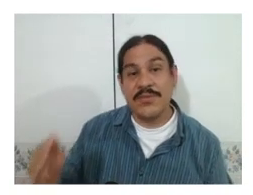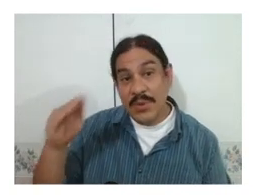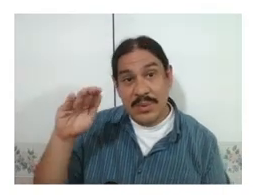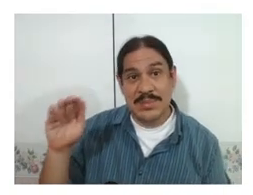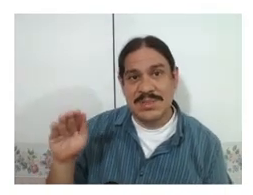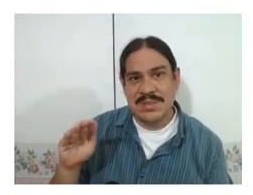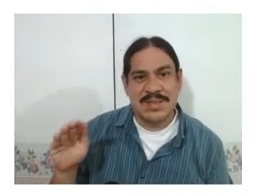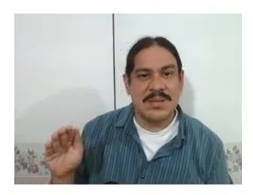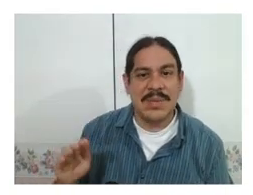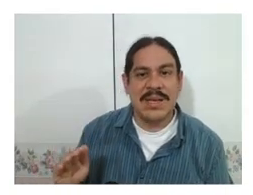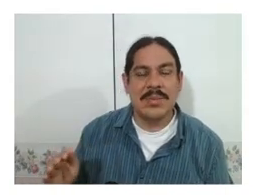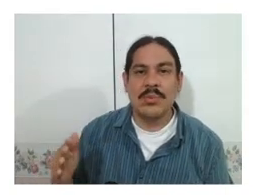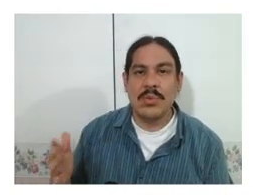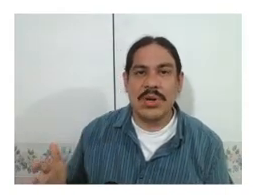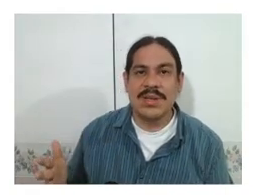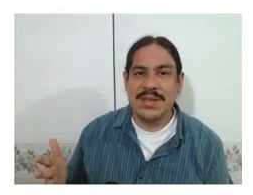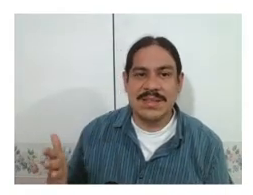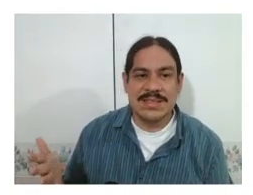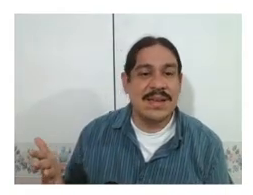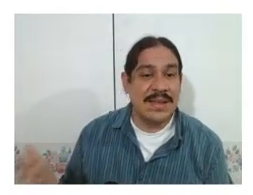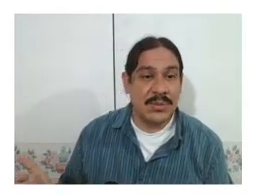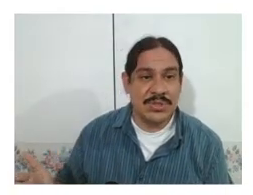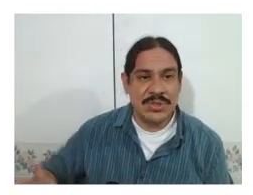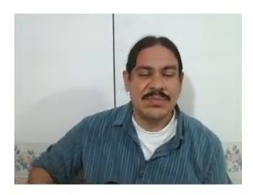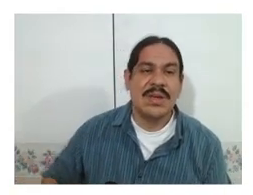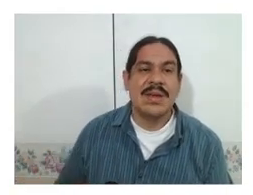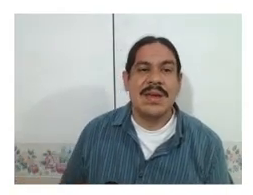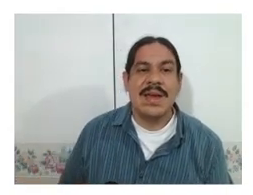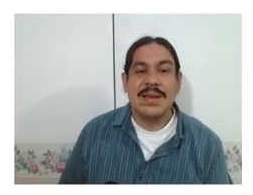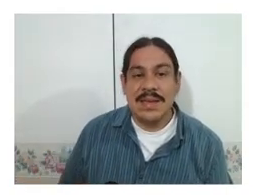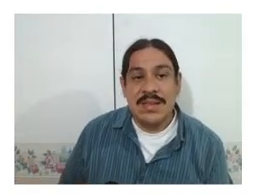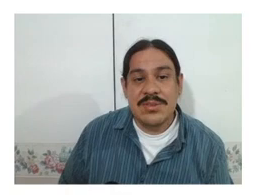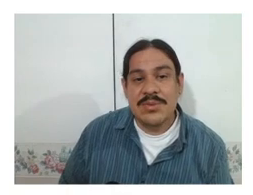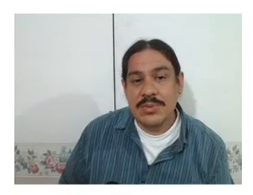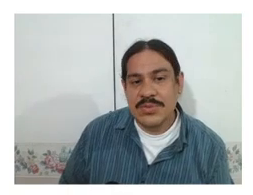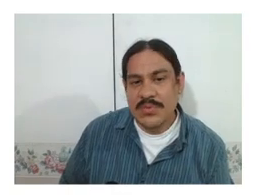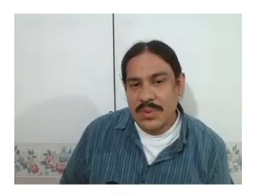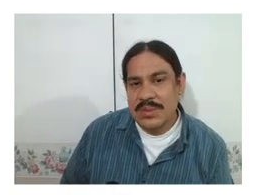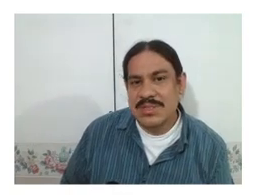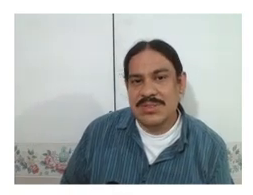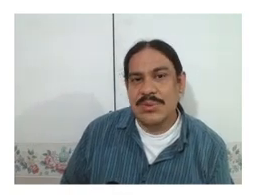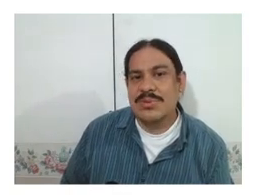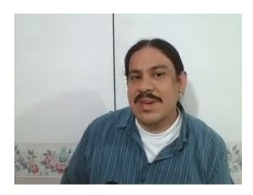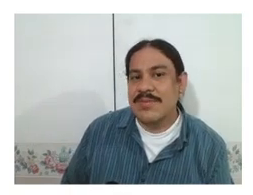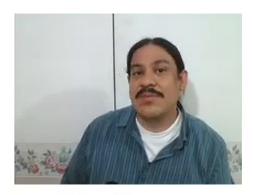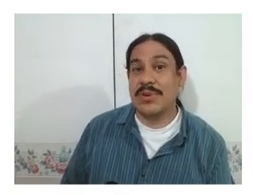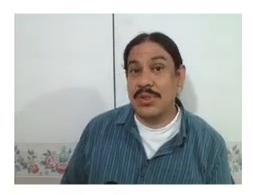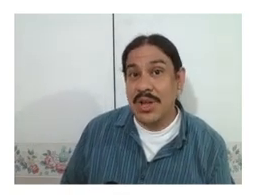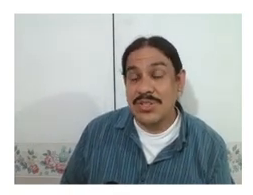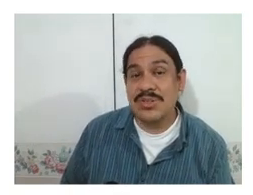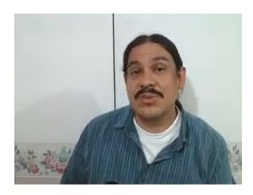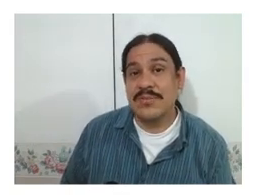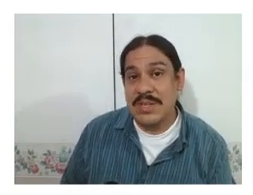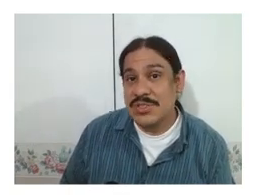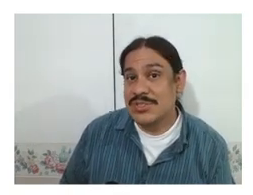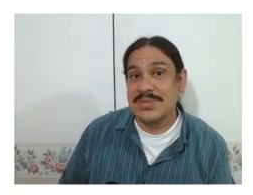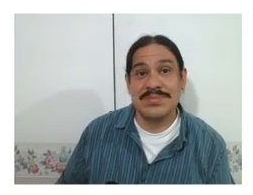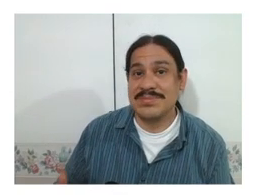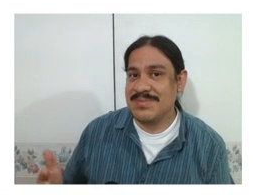phonemes that make up a word in a sign language and each of those phonemes is going to